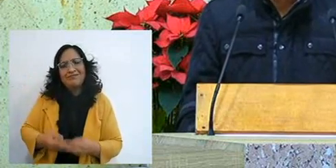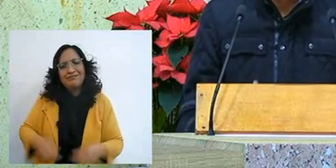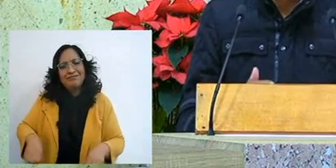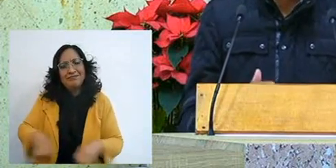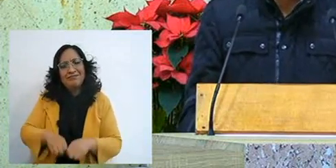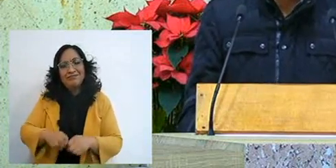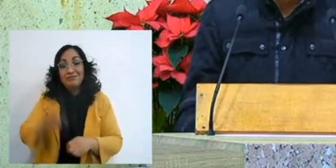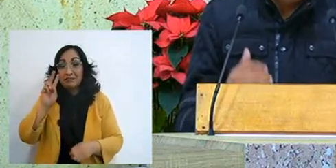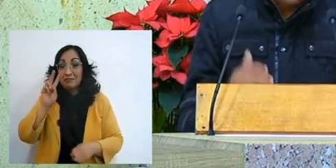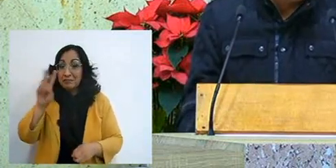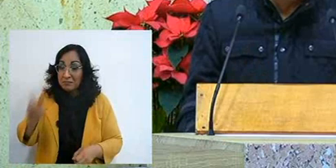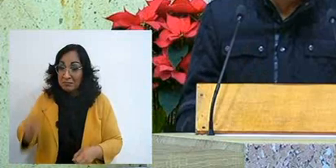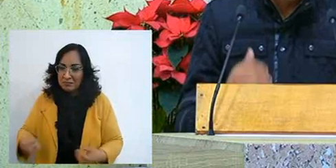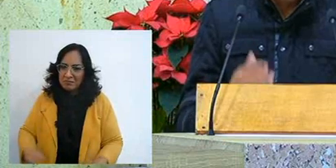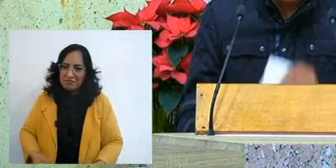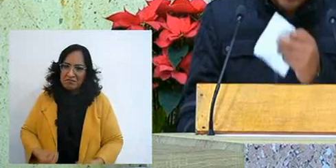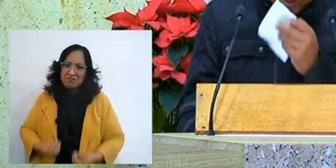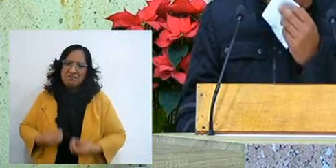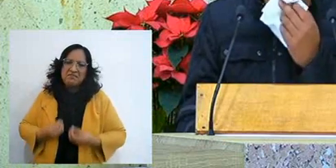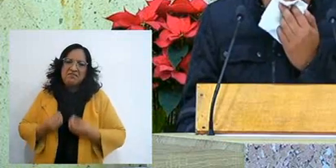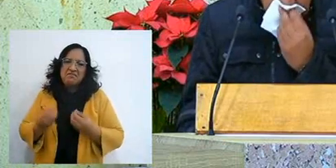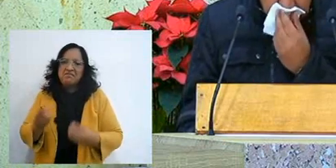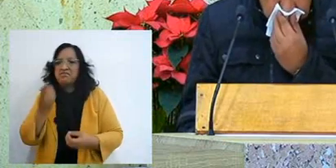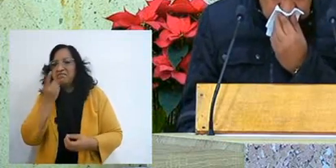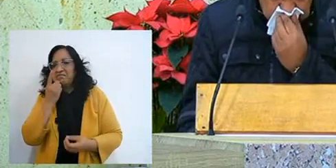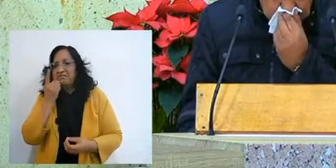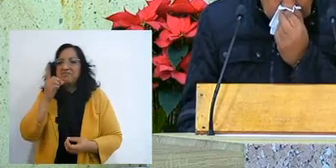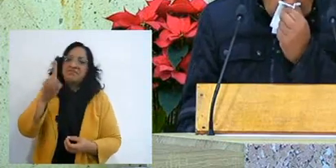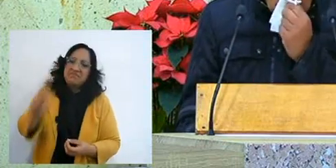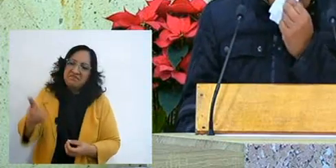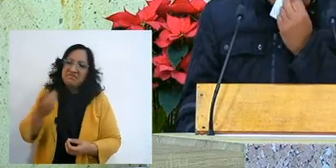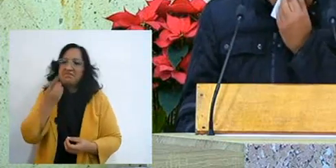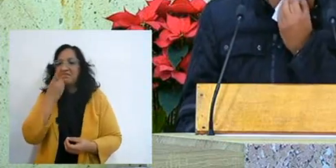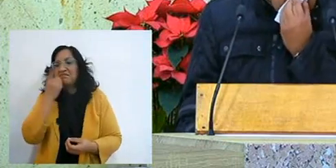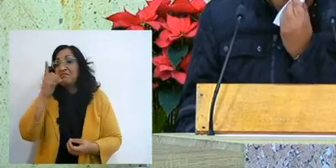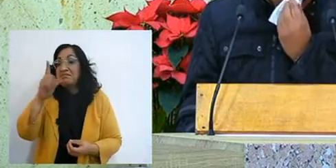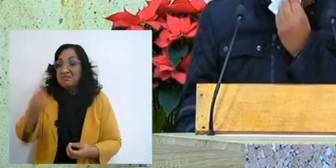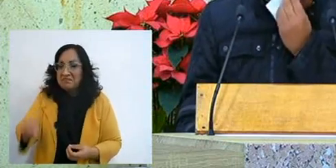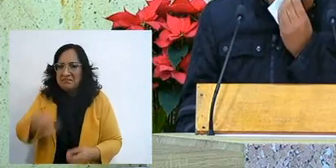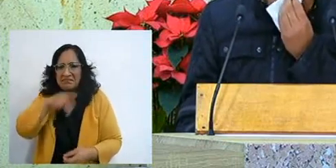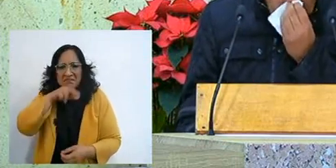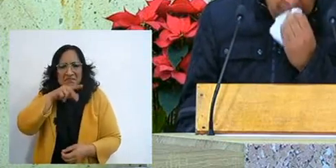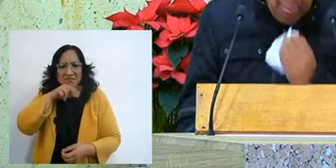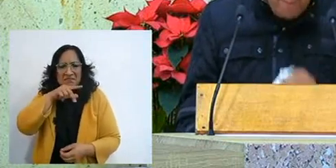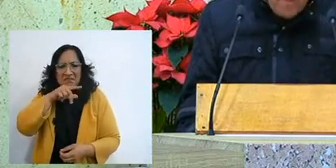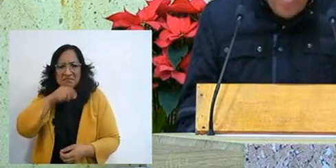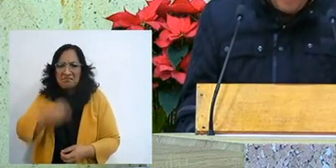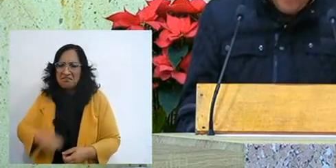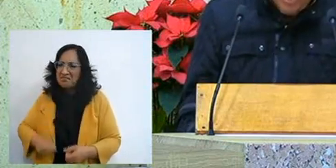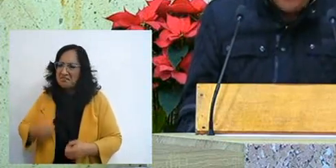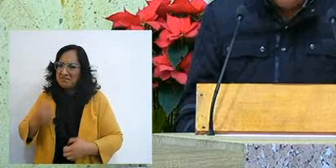began a life of complaint, complaint, anguish, rebellion,